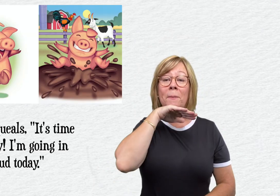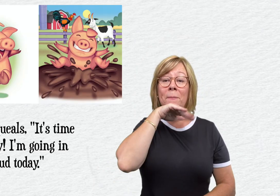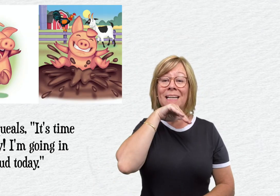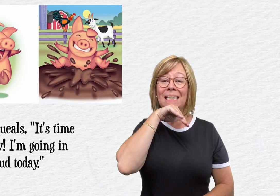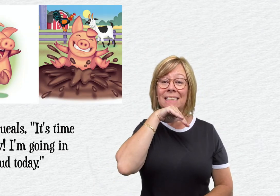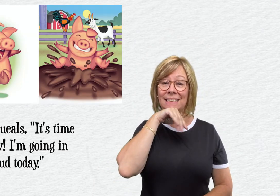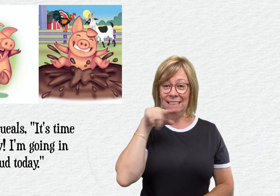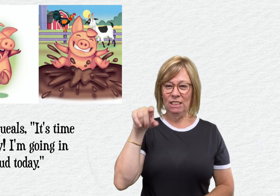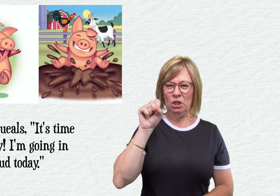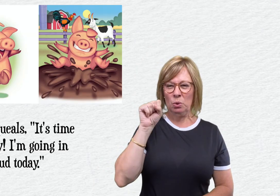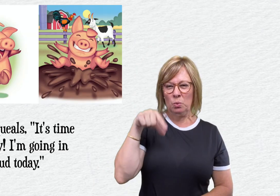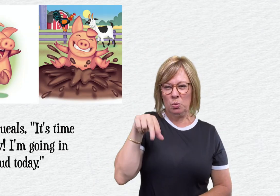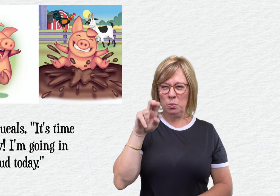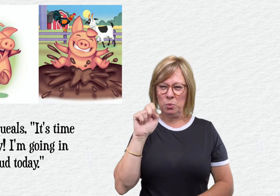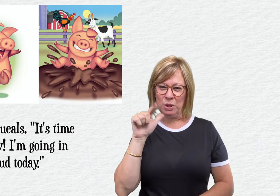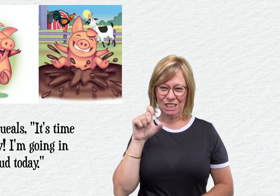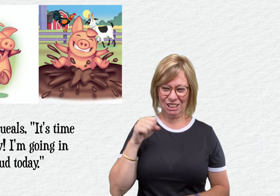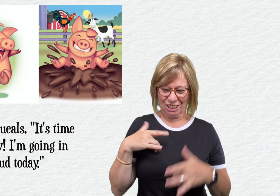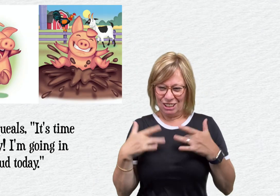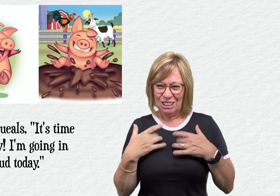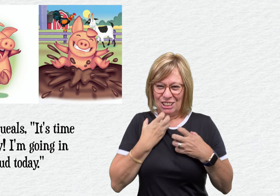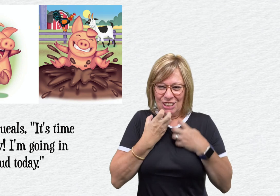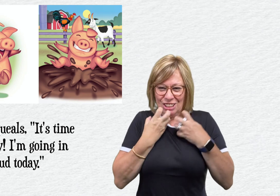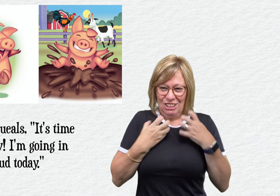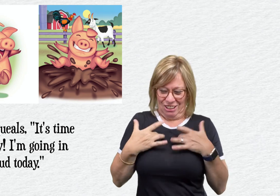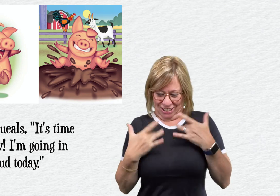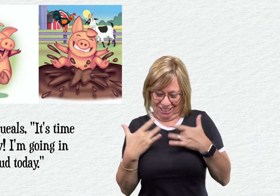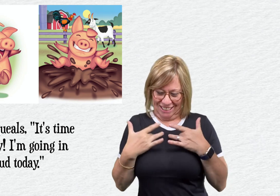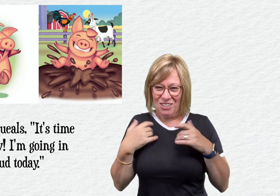Pig squeals,